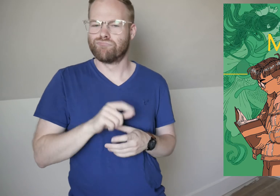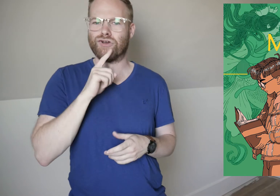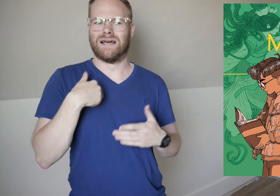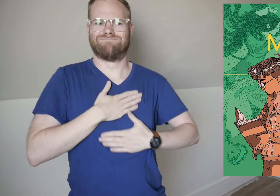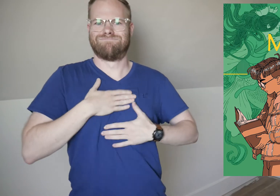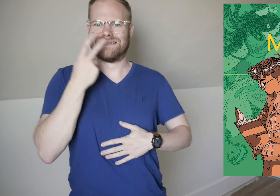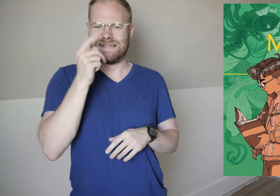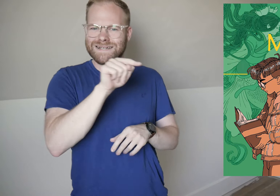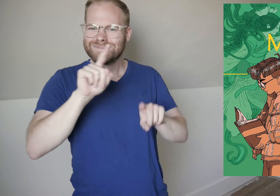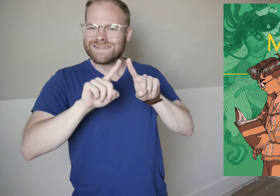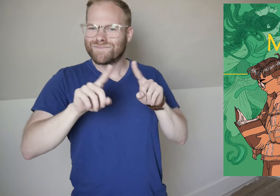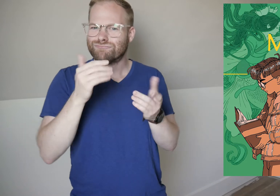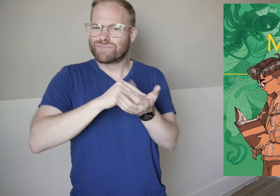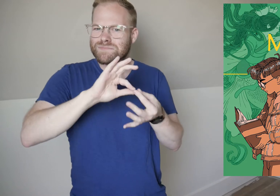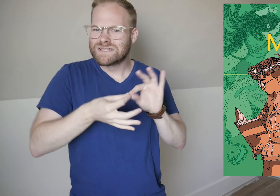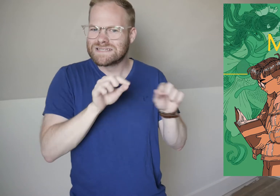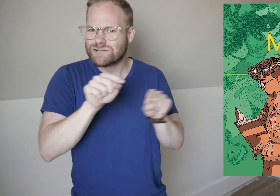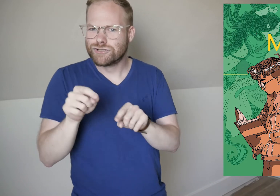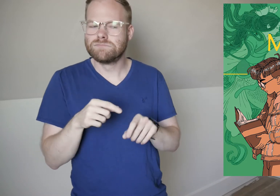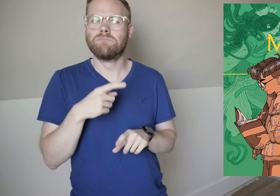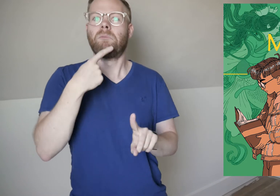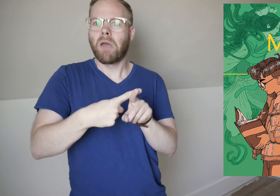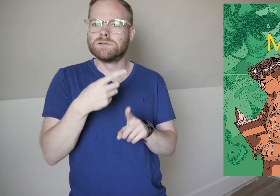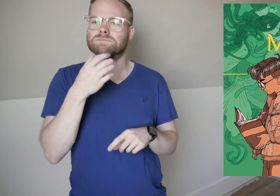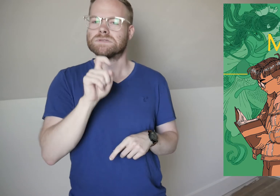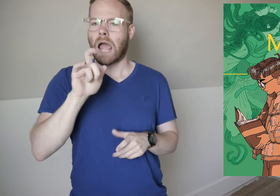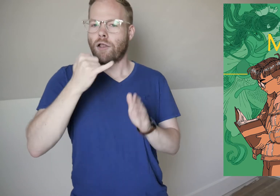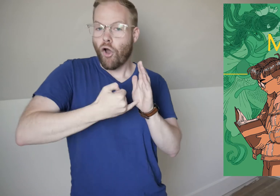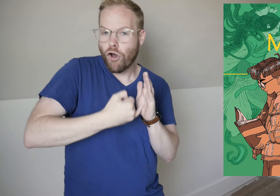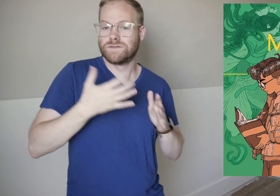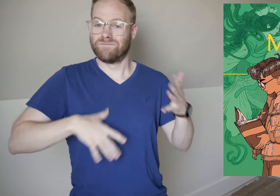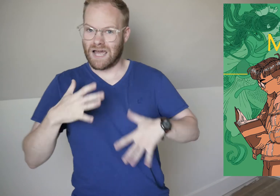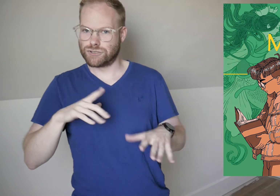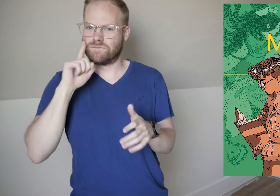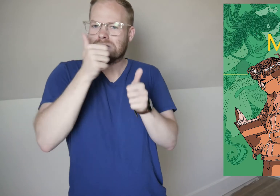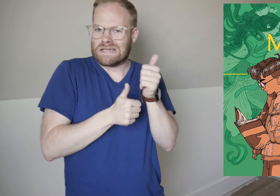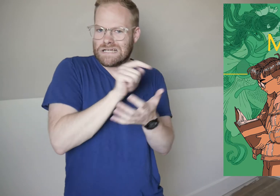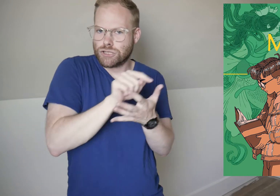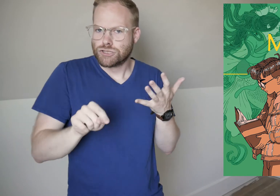I really enjoyed seeing these different reinterpretations, along with the styles of art/fashion for each story.